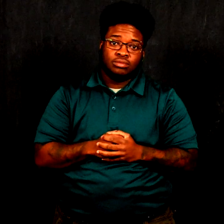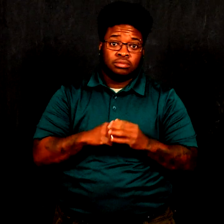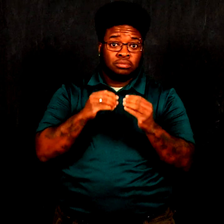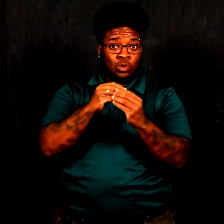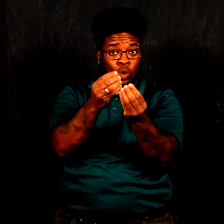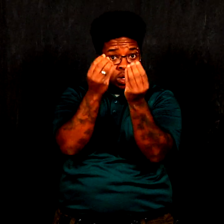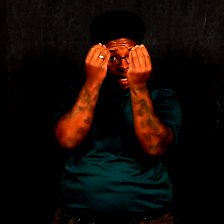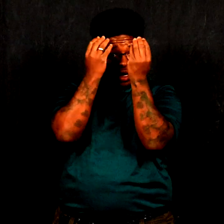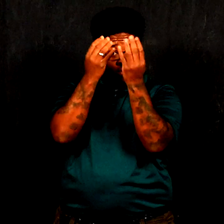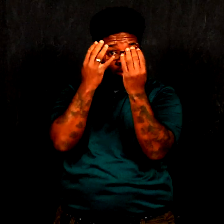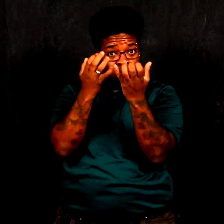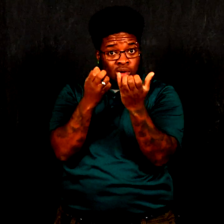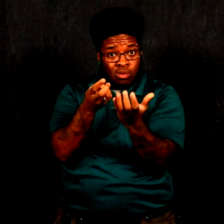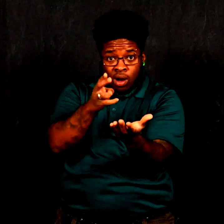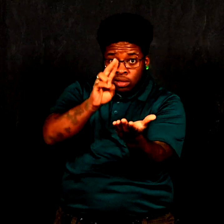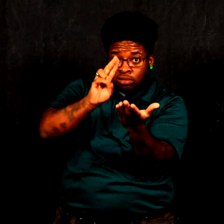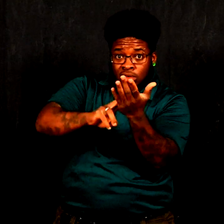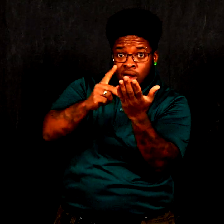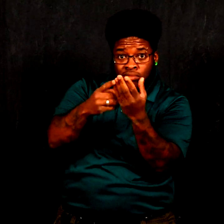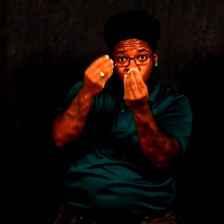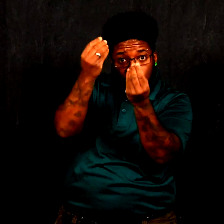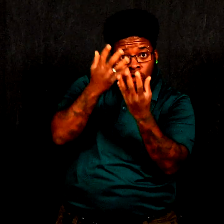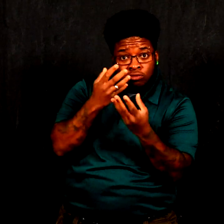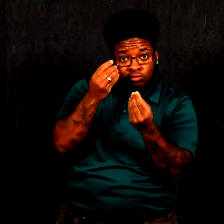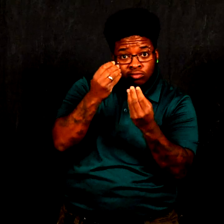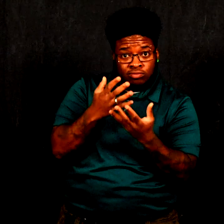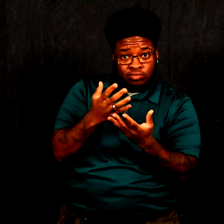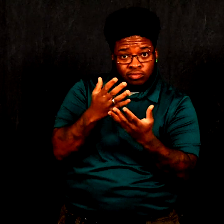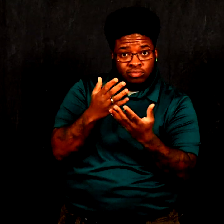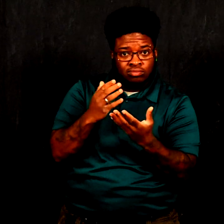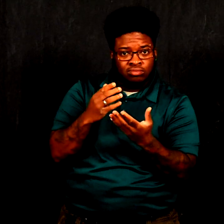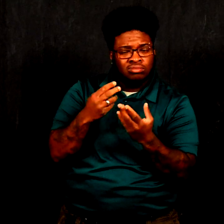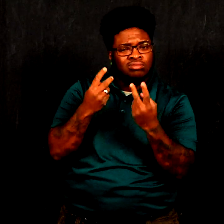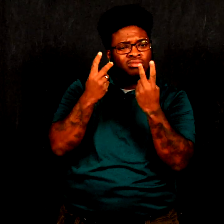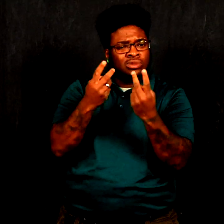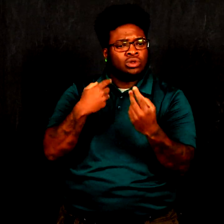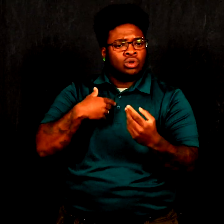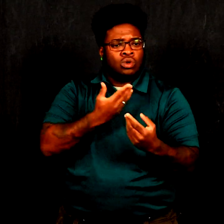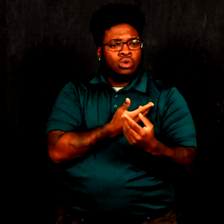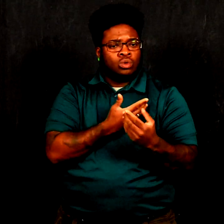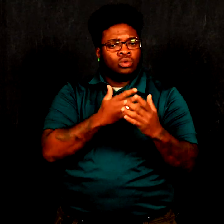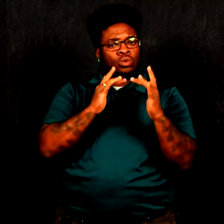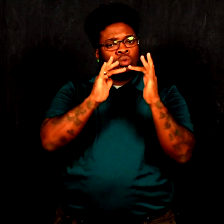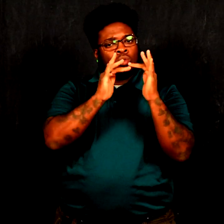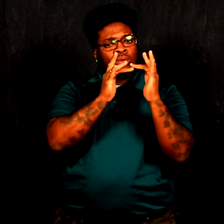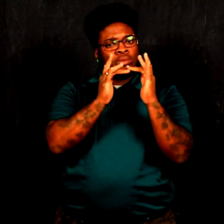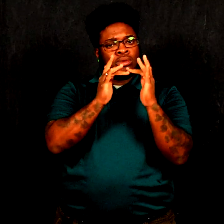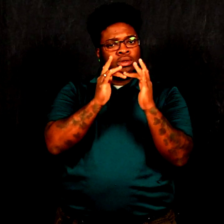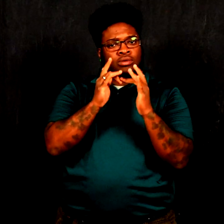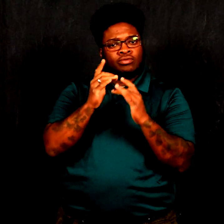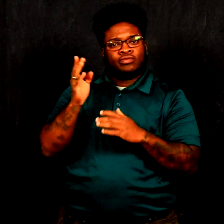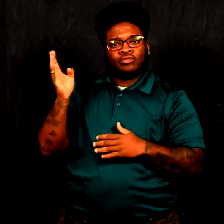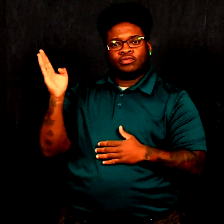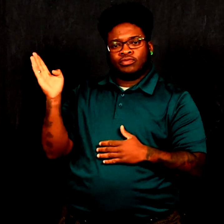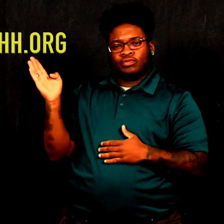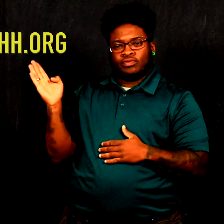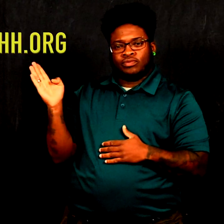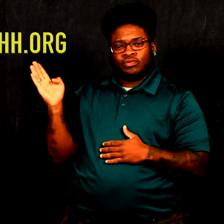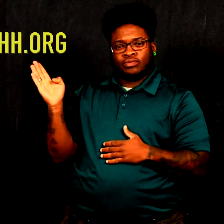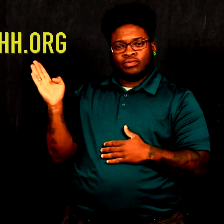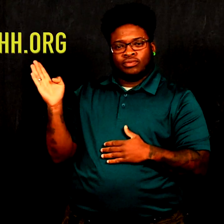For more information and to sign up for alerts, visit our website.